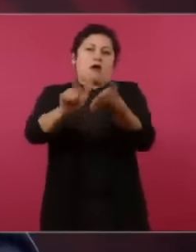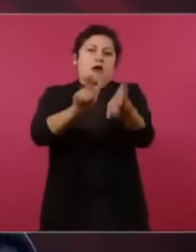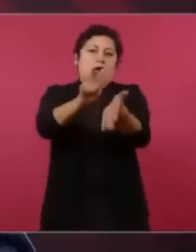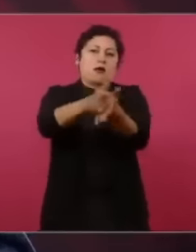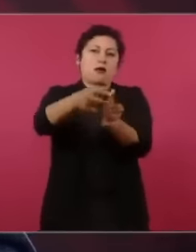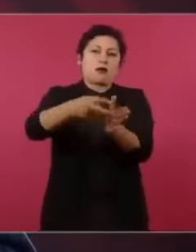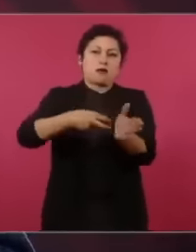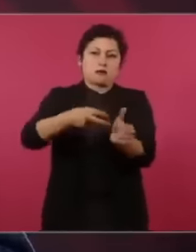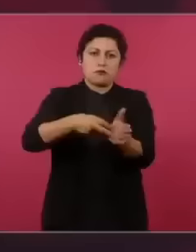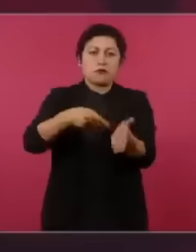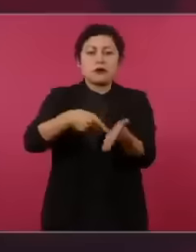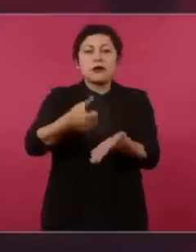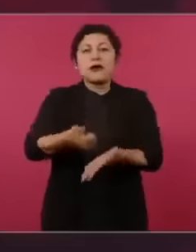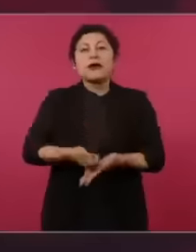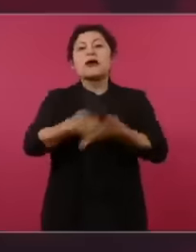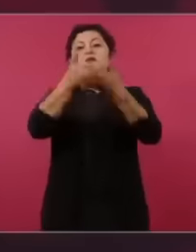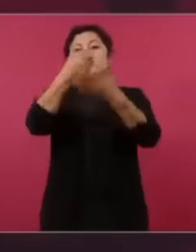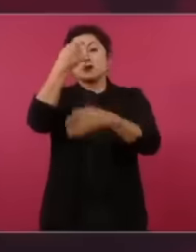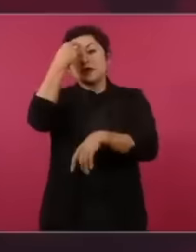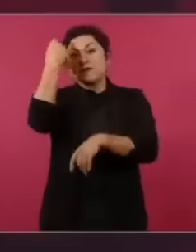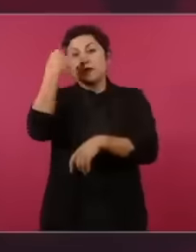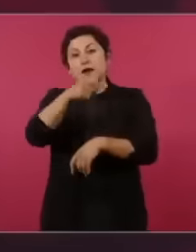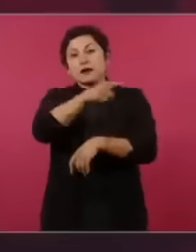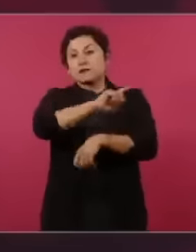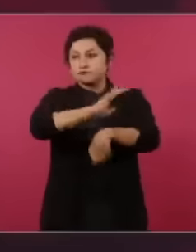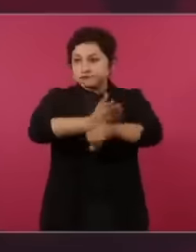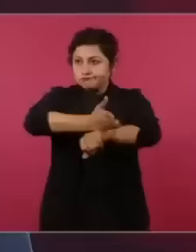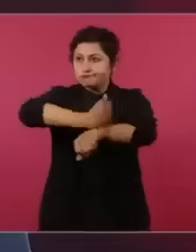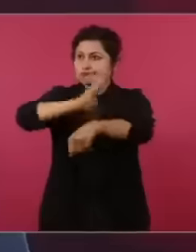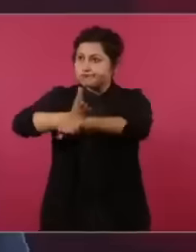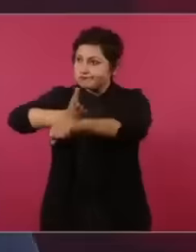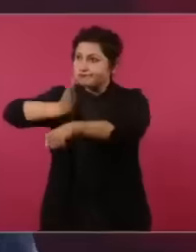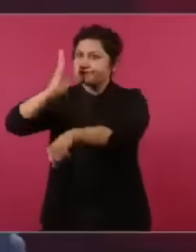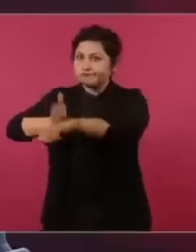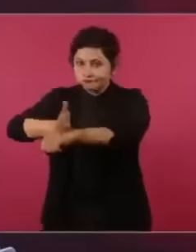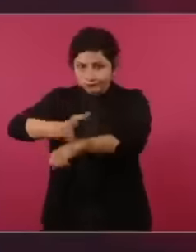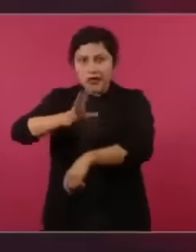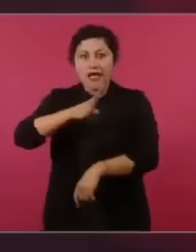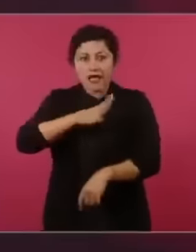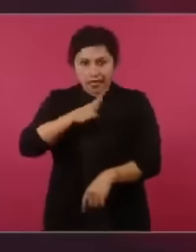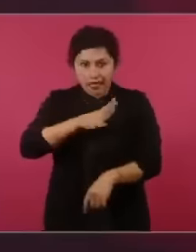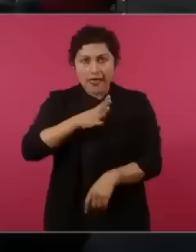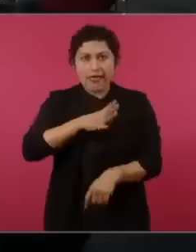and that there is an authentic rule of